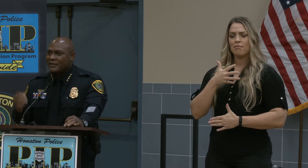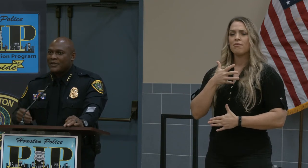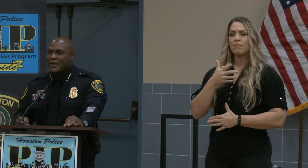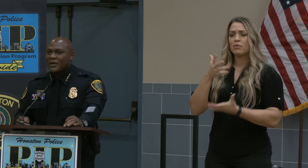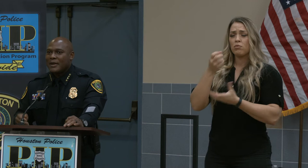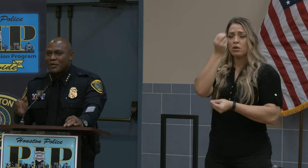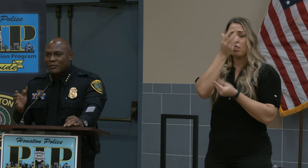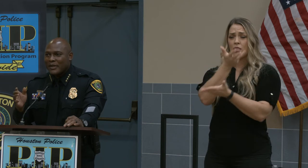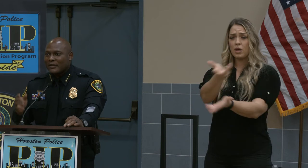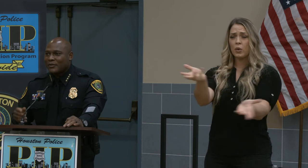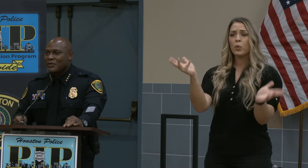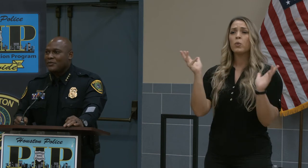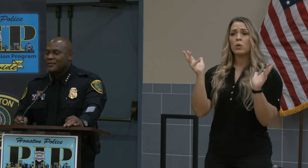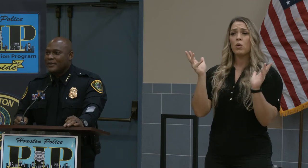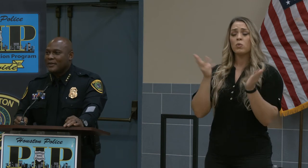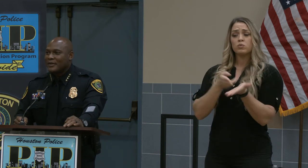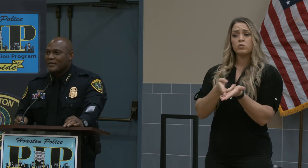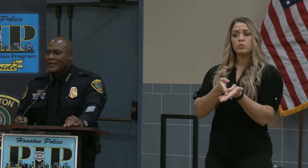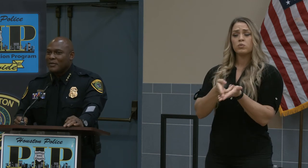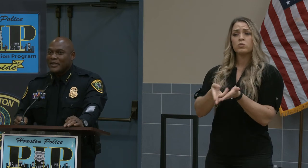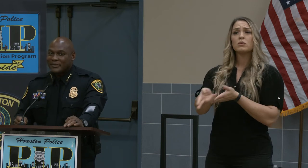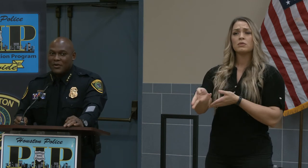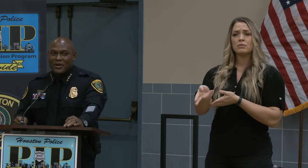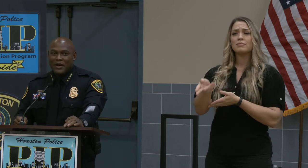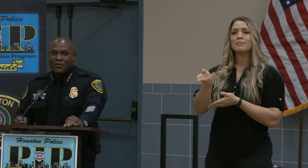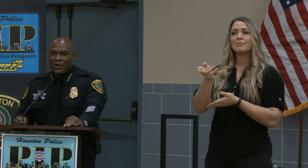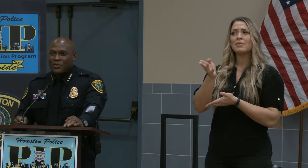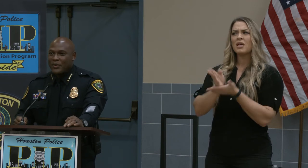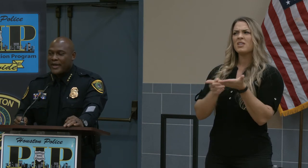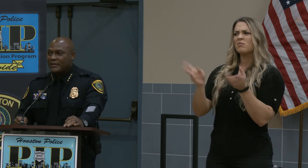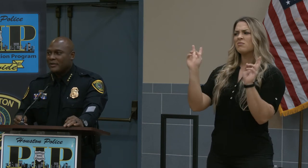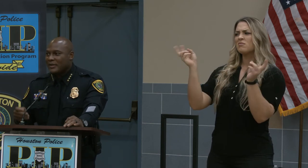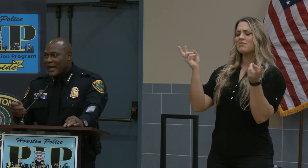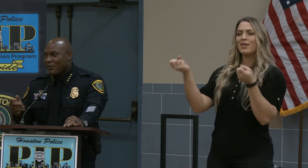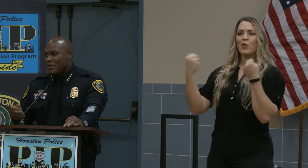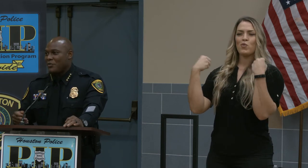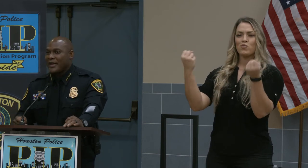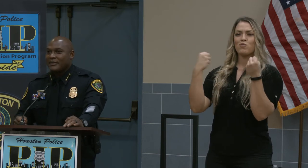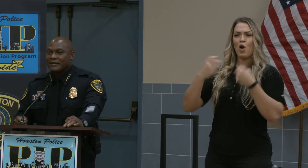you know, and I'm going speak the truth, some of these so-called road rages are not road rages.